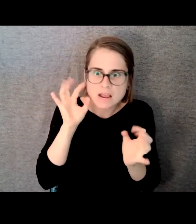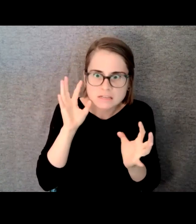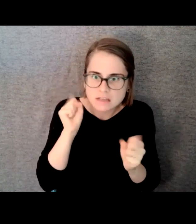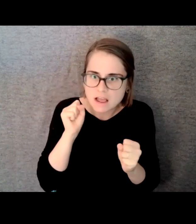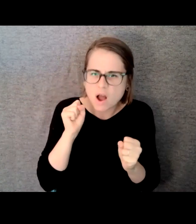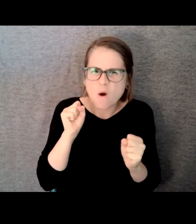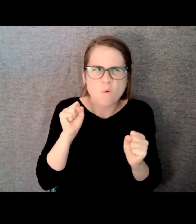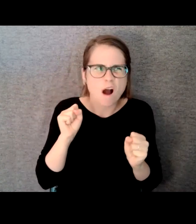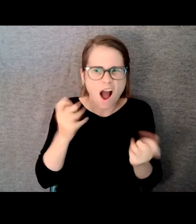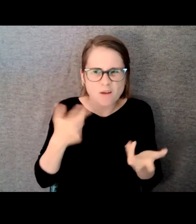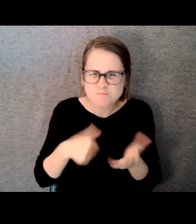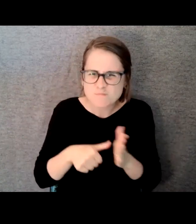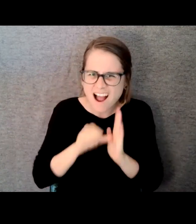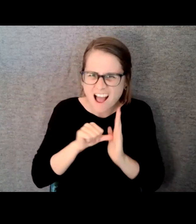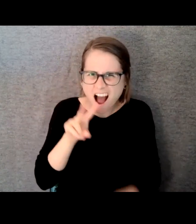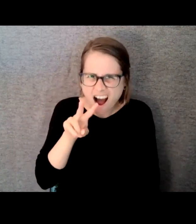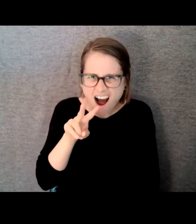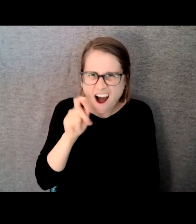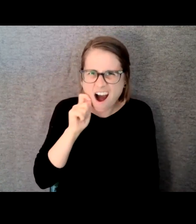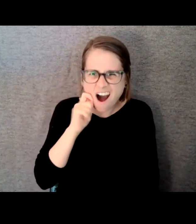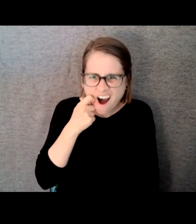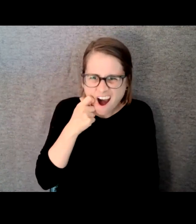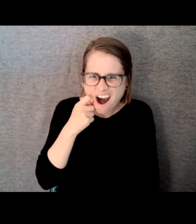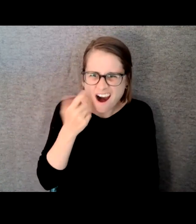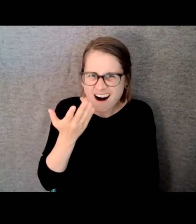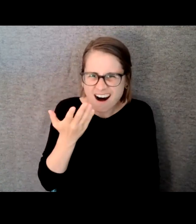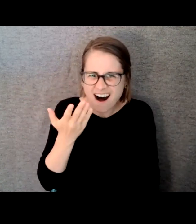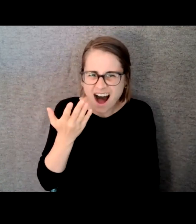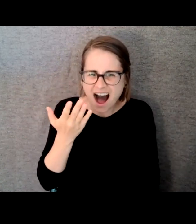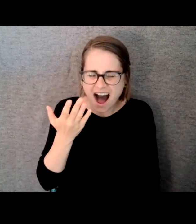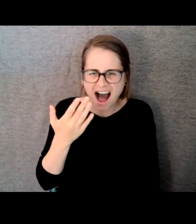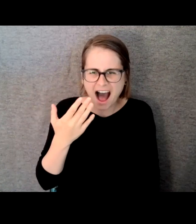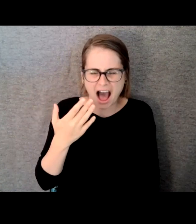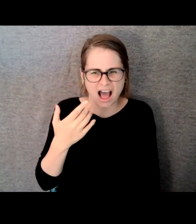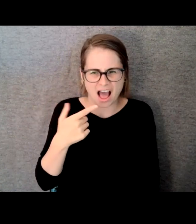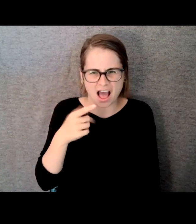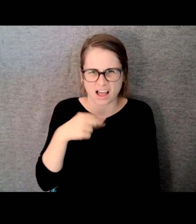And at the time I remember thinking, wow, I didn't know musicals could be that way.